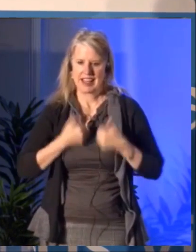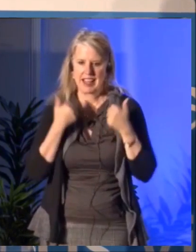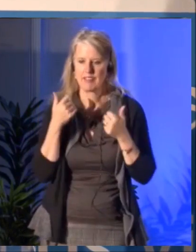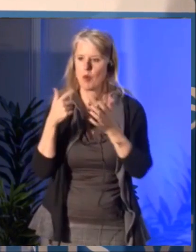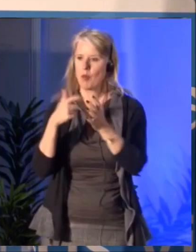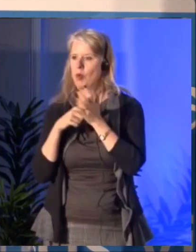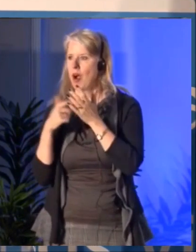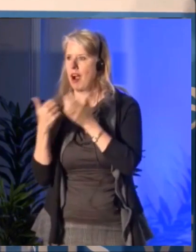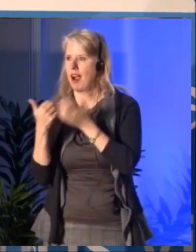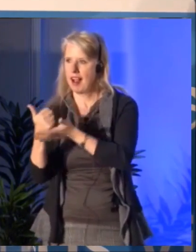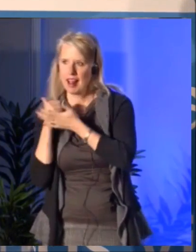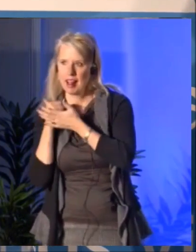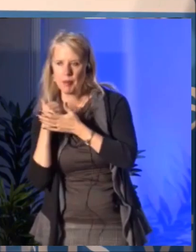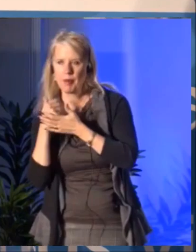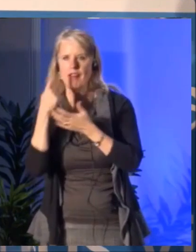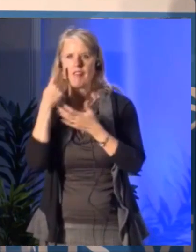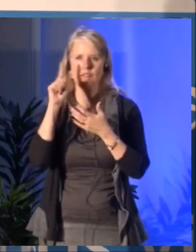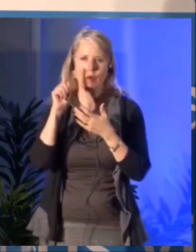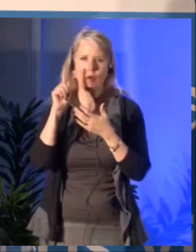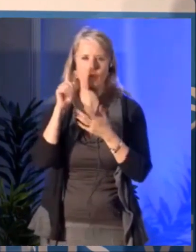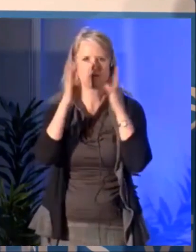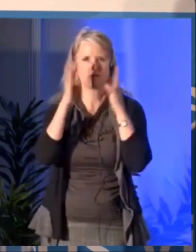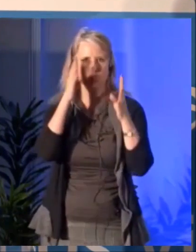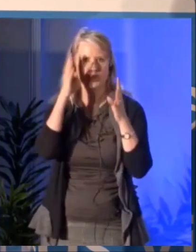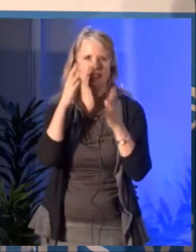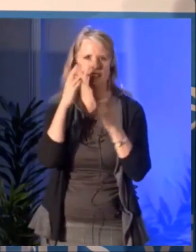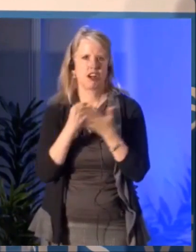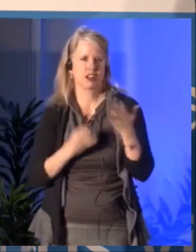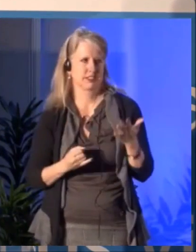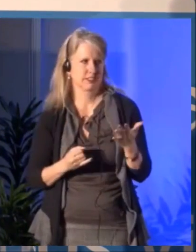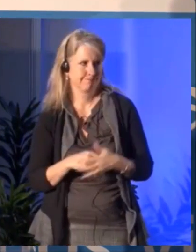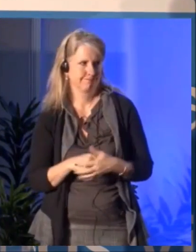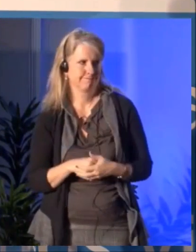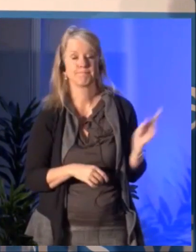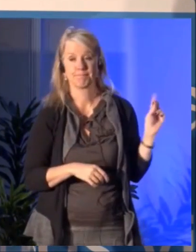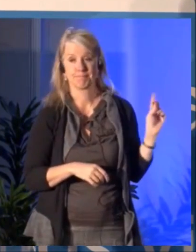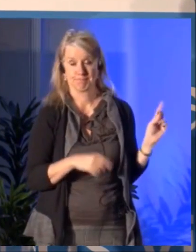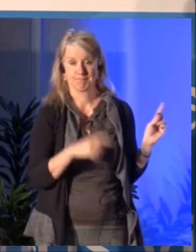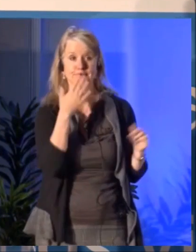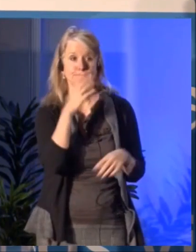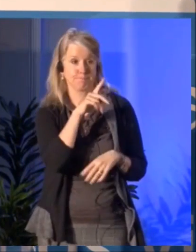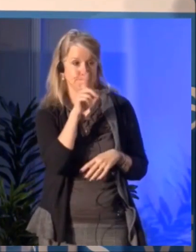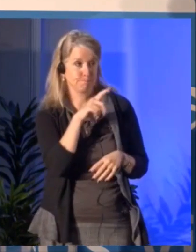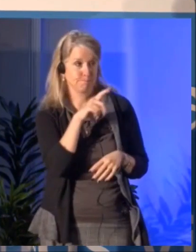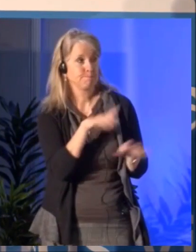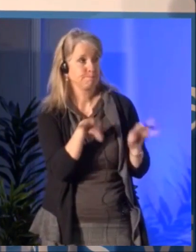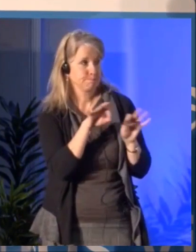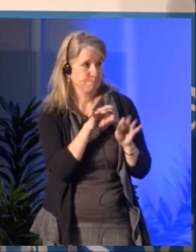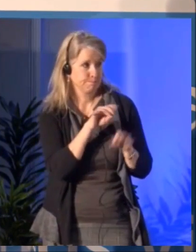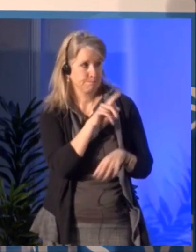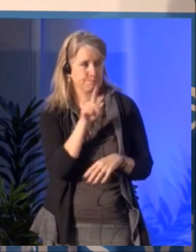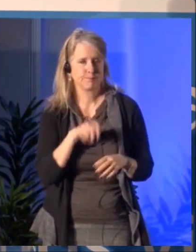for your work in the studio. I know we have many different measures to help the arts is